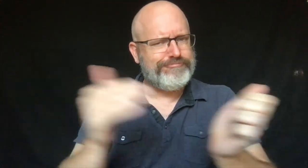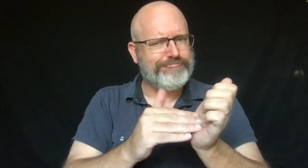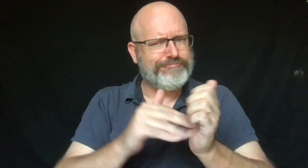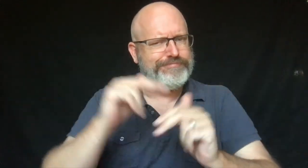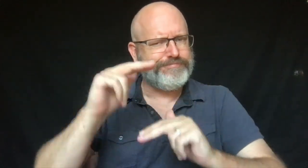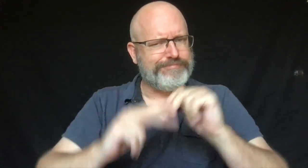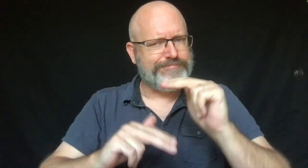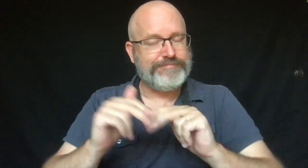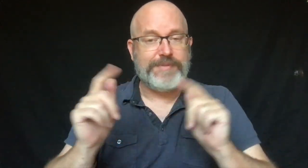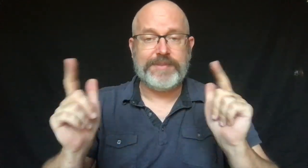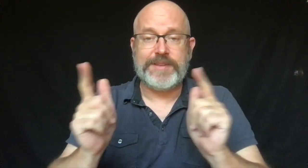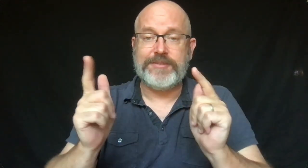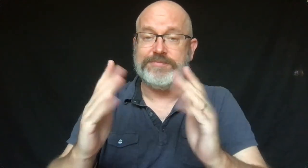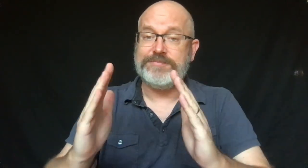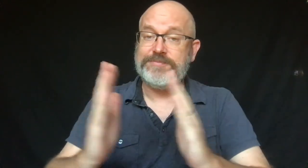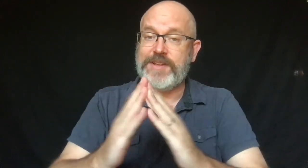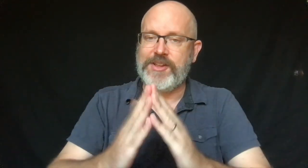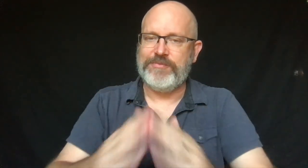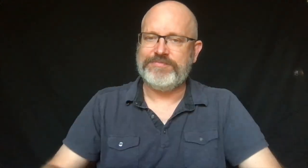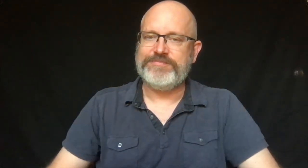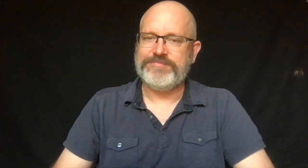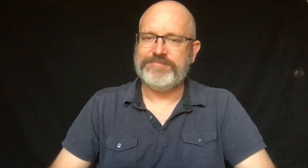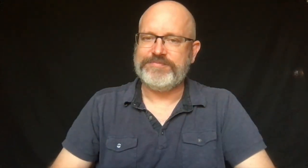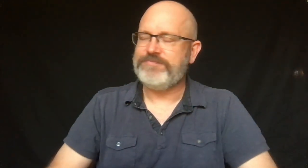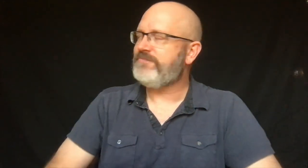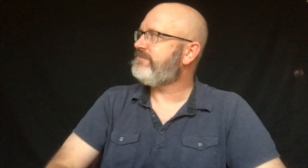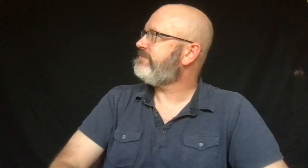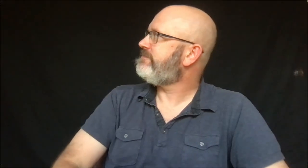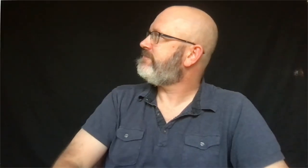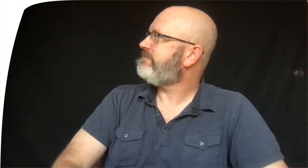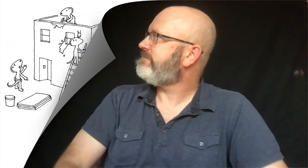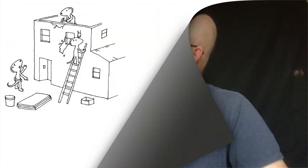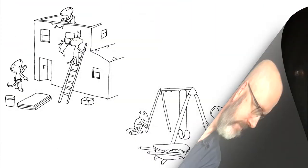They would rebuild Little Town.